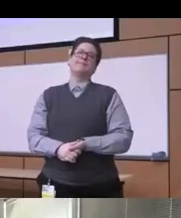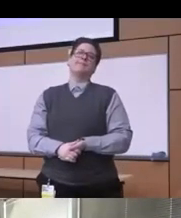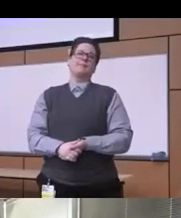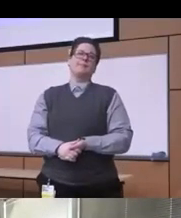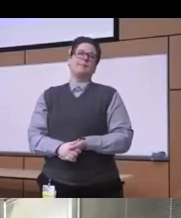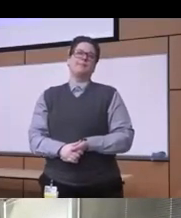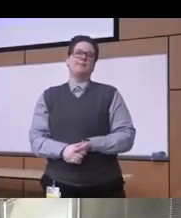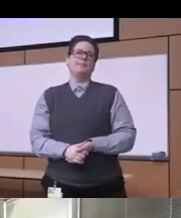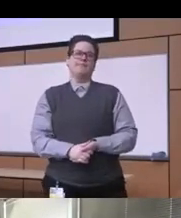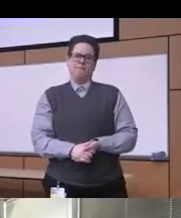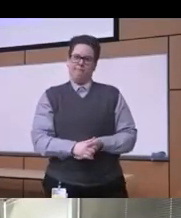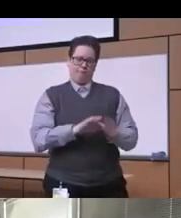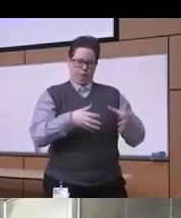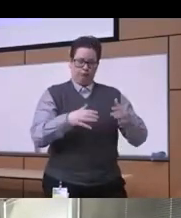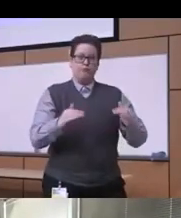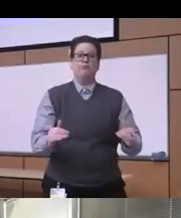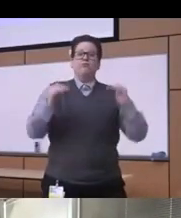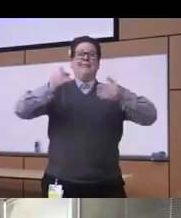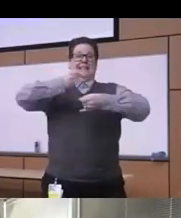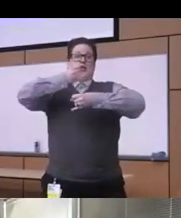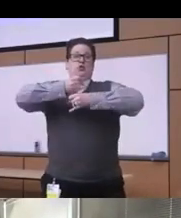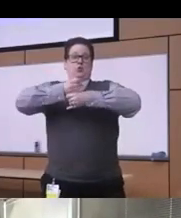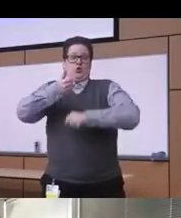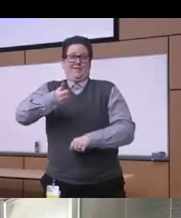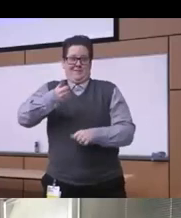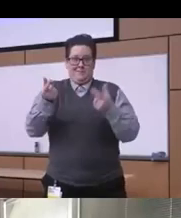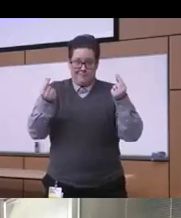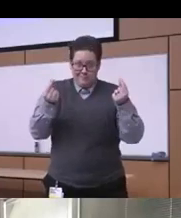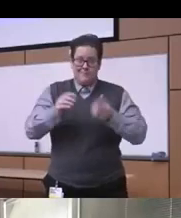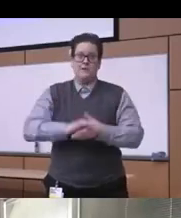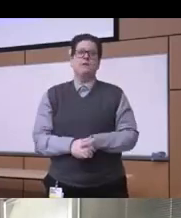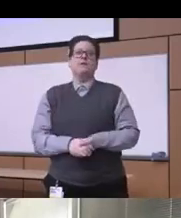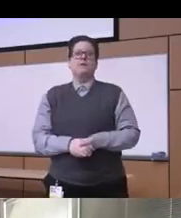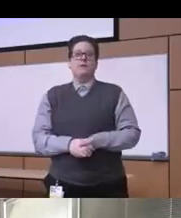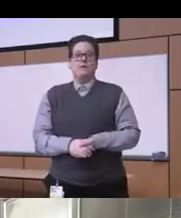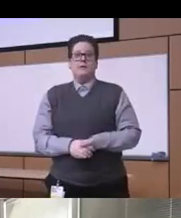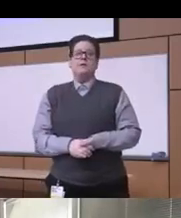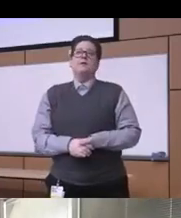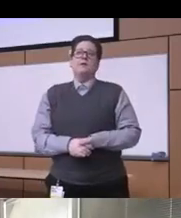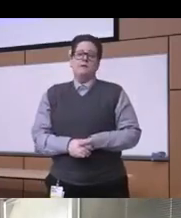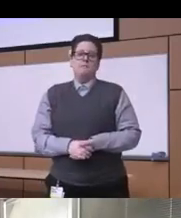on an Institutional level you know that we've been now more and more basically increasing in